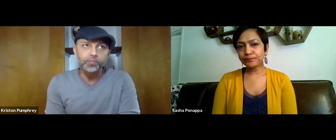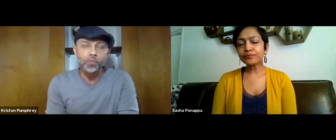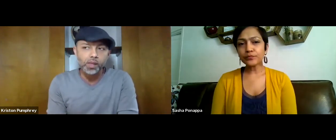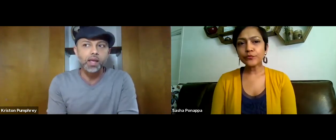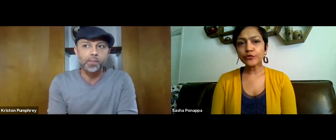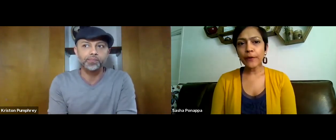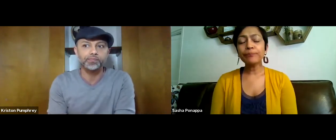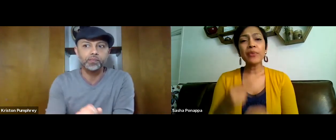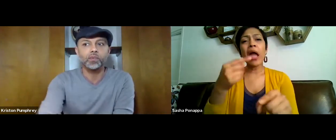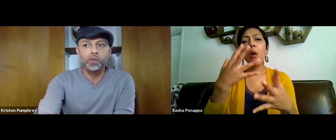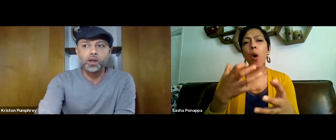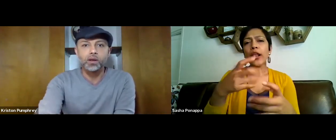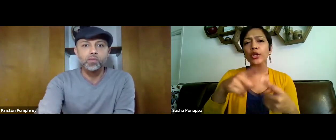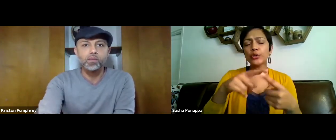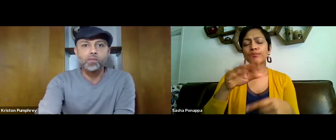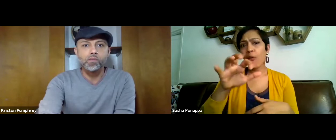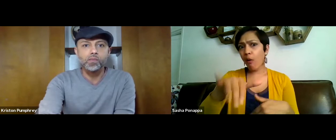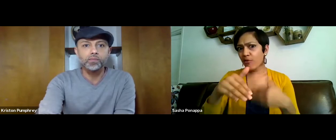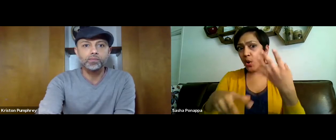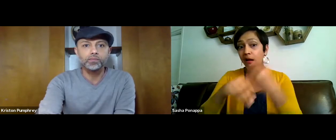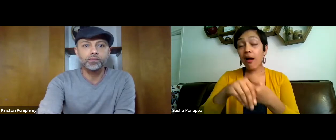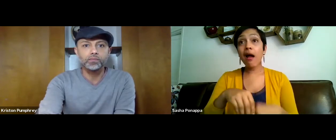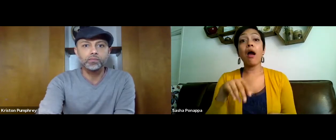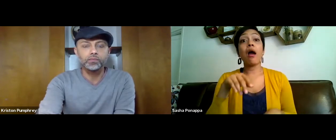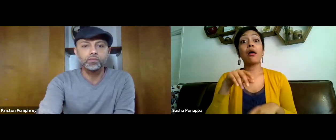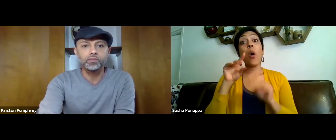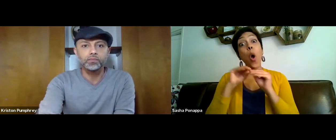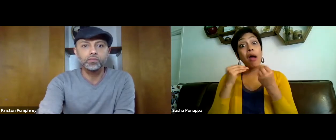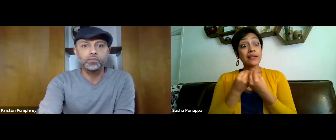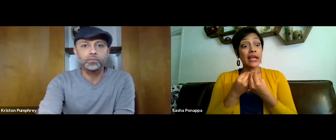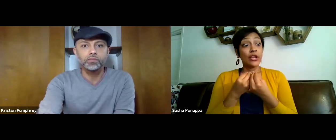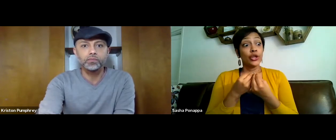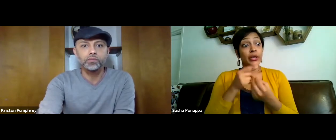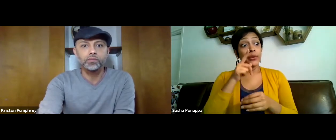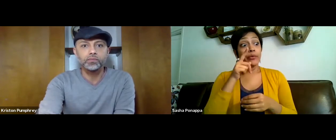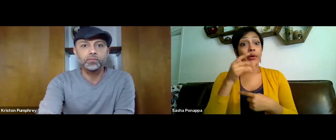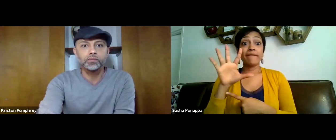applying for our grant. I also wanted to add,